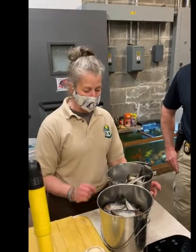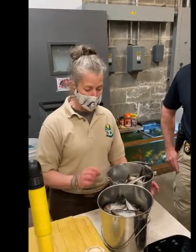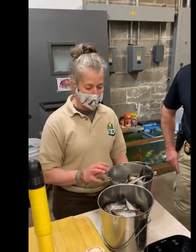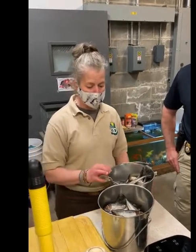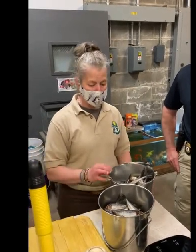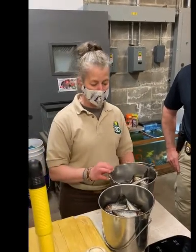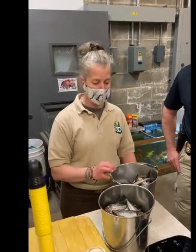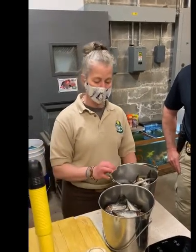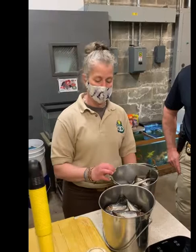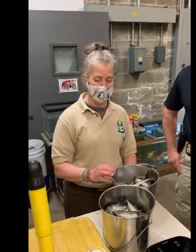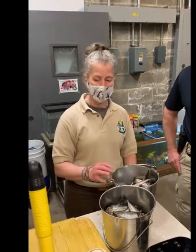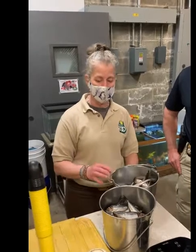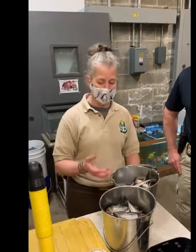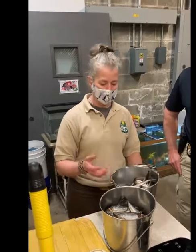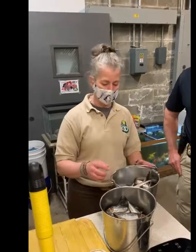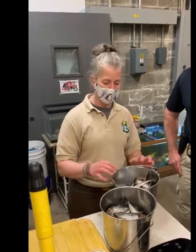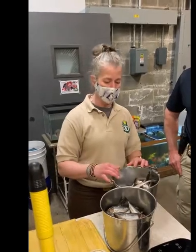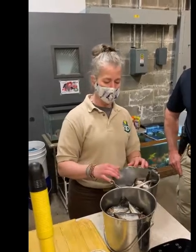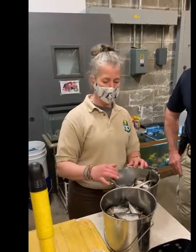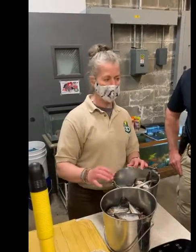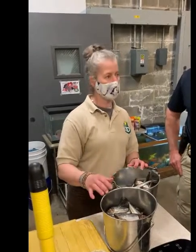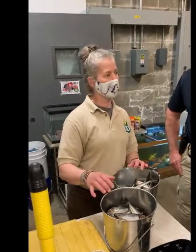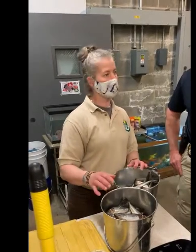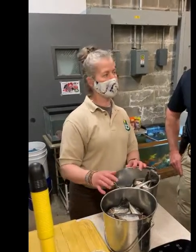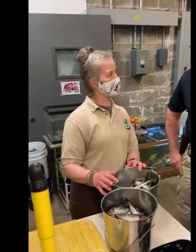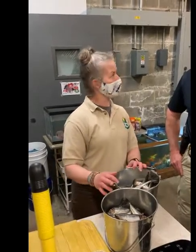up to maybe 10 or 12 pounds if you have a pregnancy,